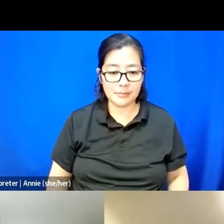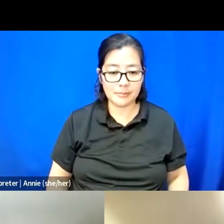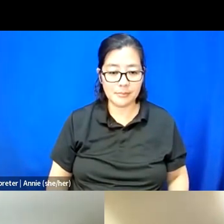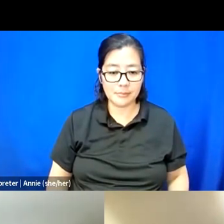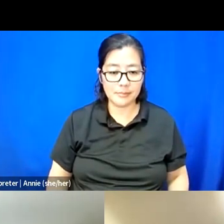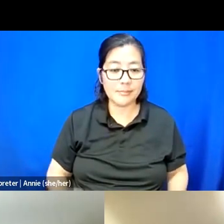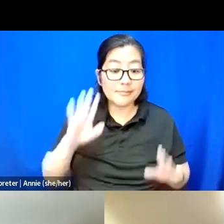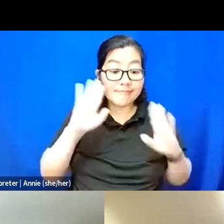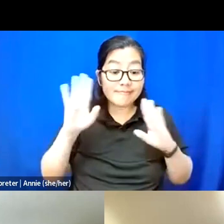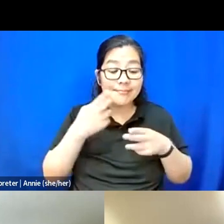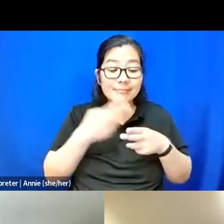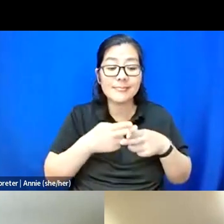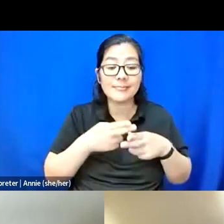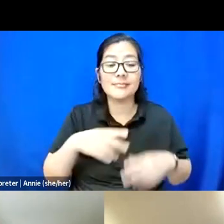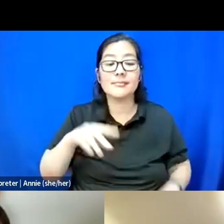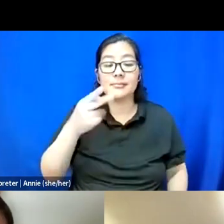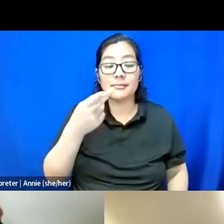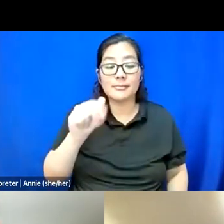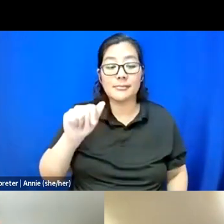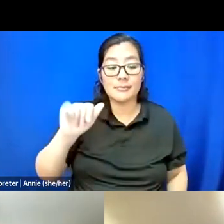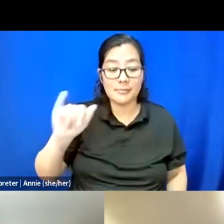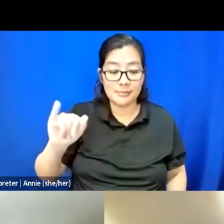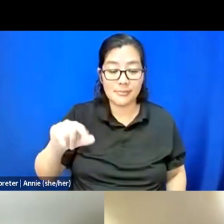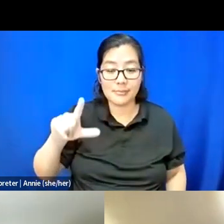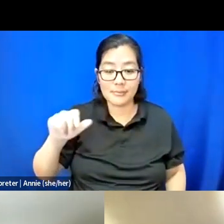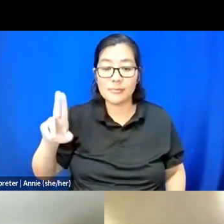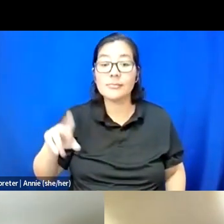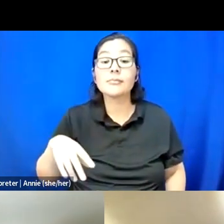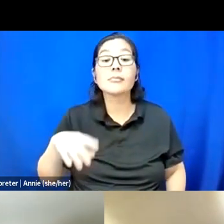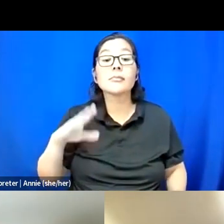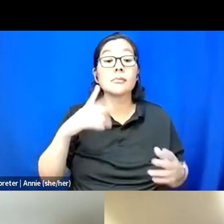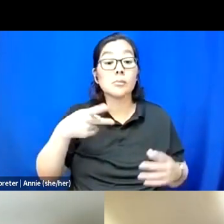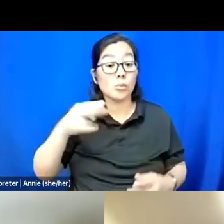Hi, My name is Thai Lu. Pronouns are they/them.